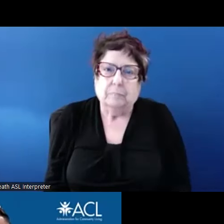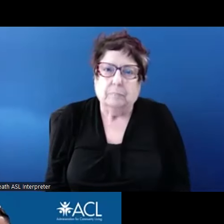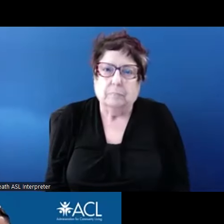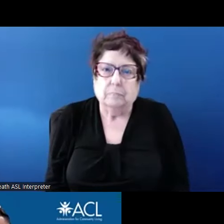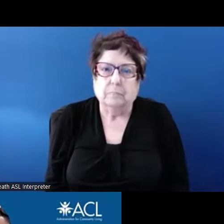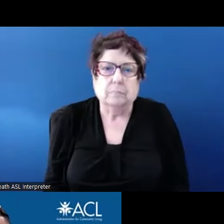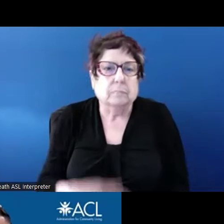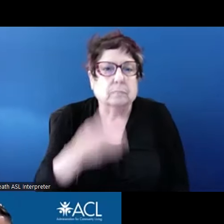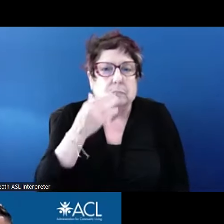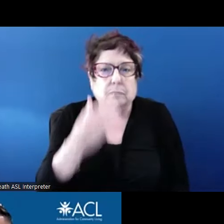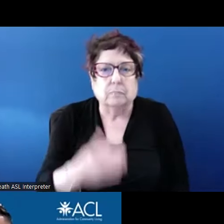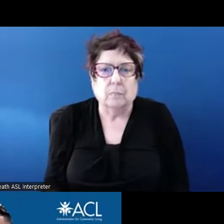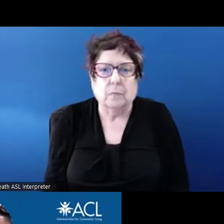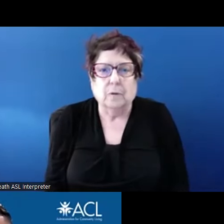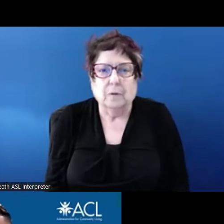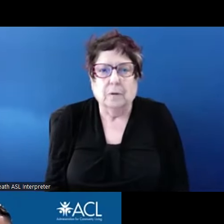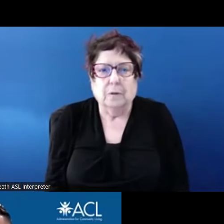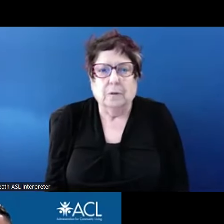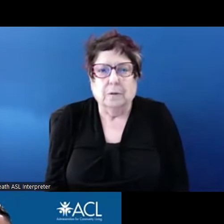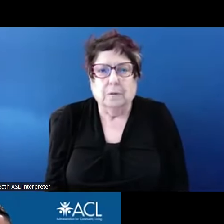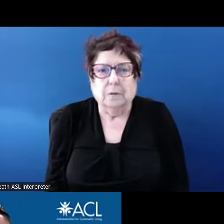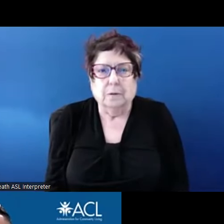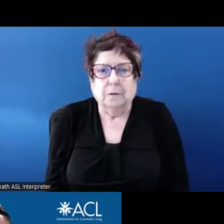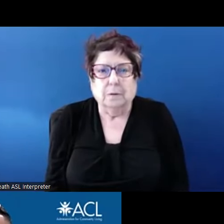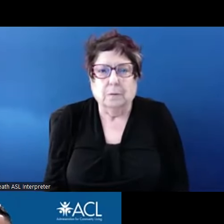We will provide some clarification,